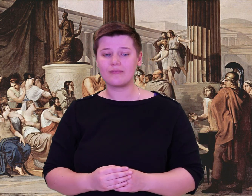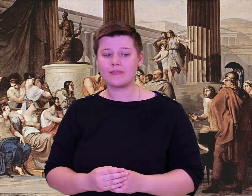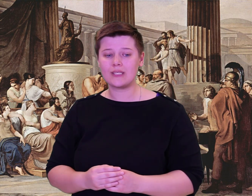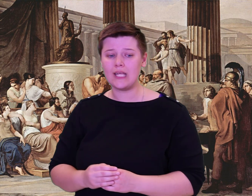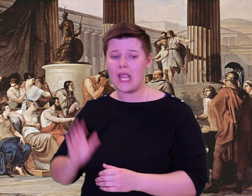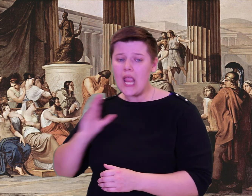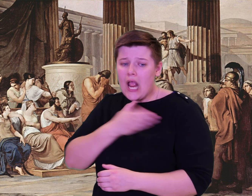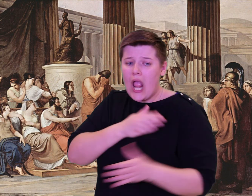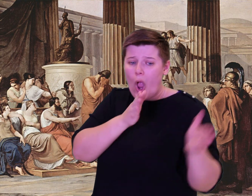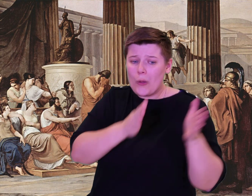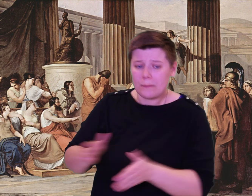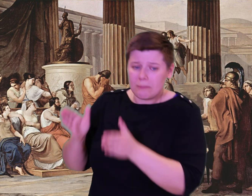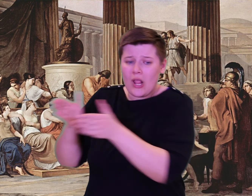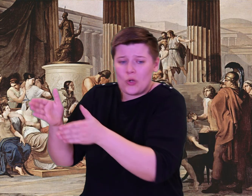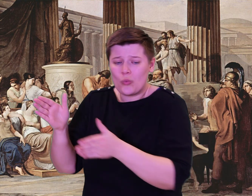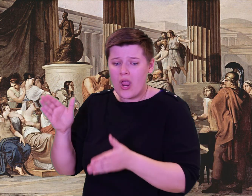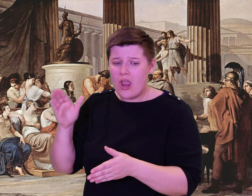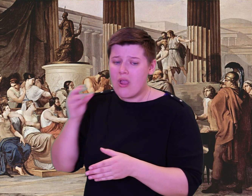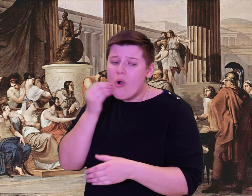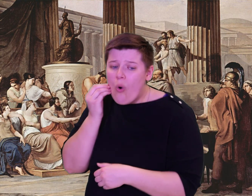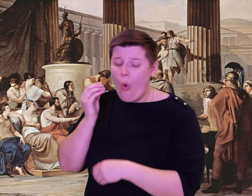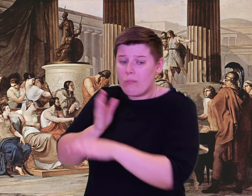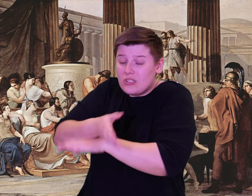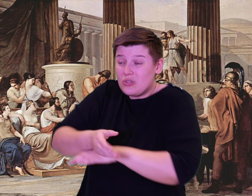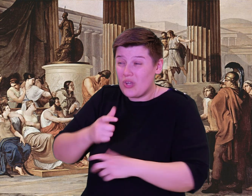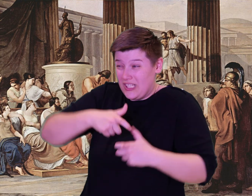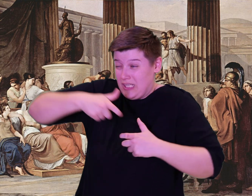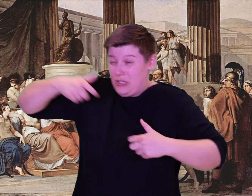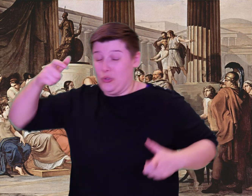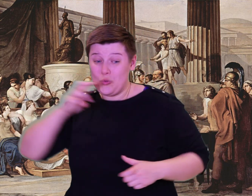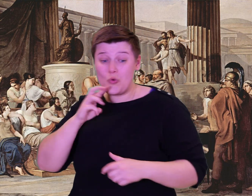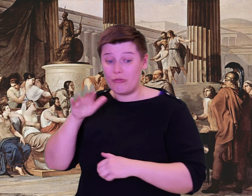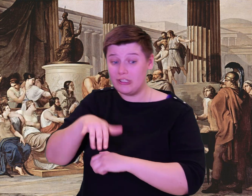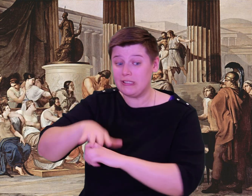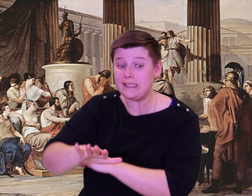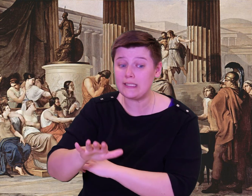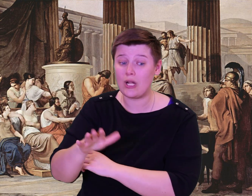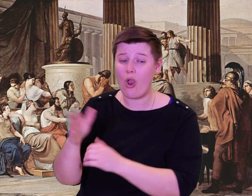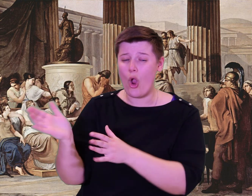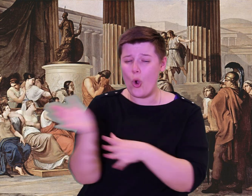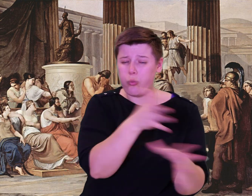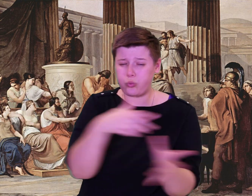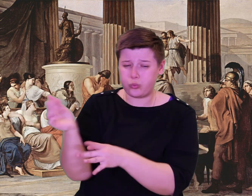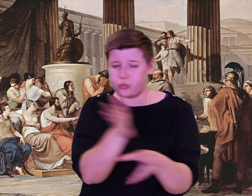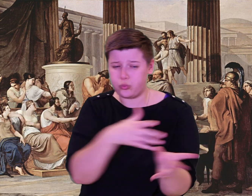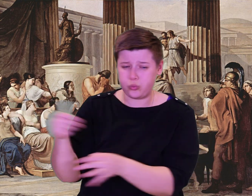Now we beg of you, here at your knees, to grant a gift, as is the norm for hosts